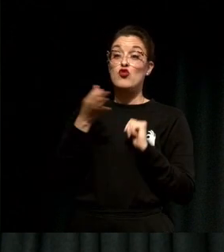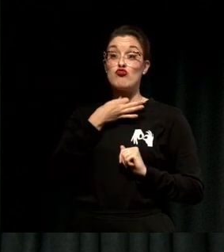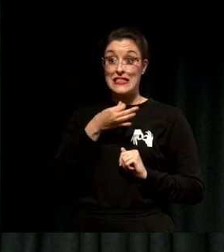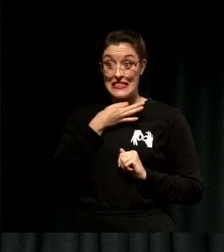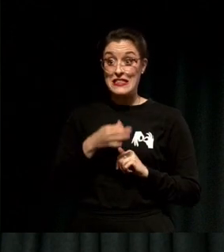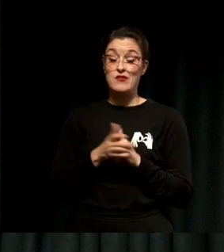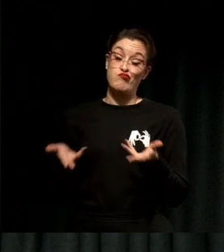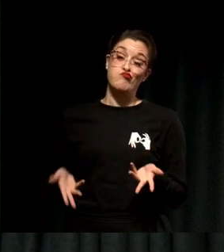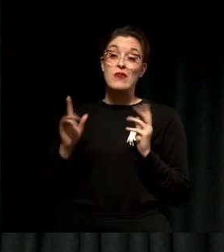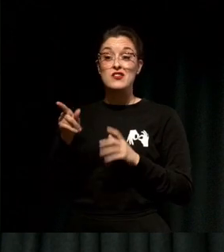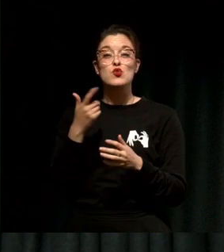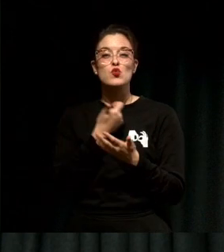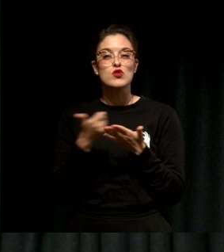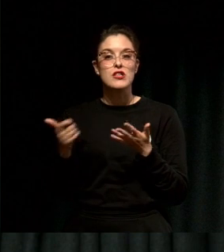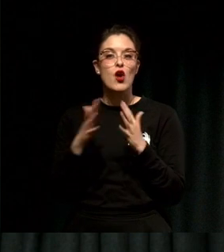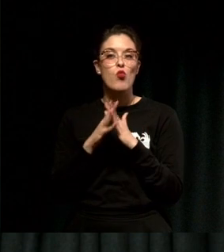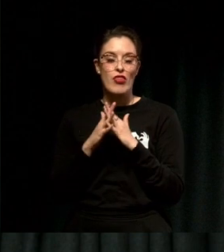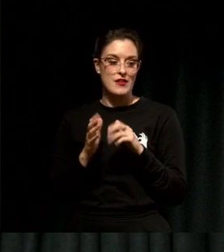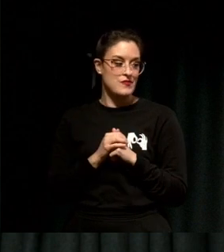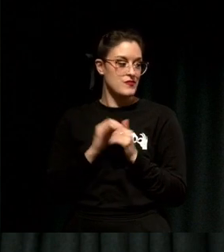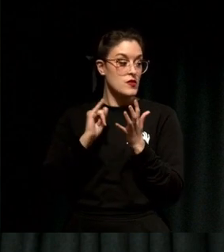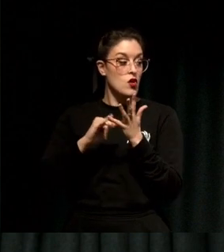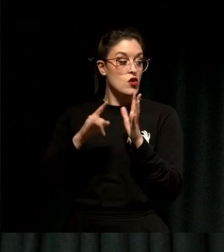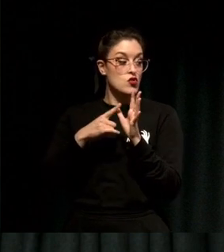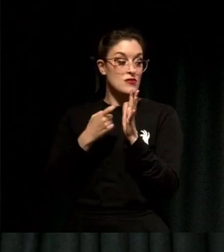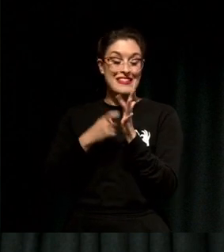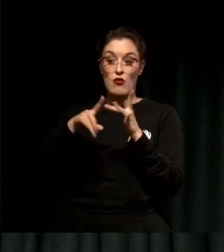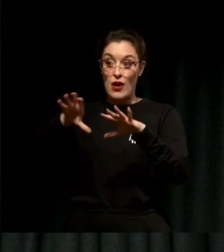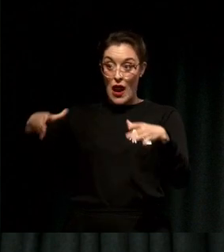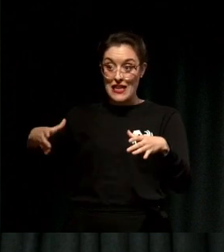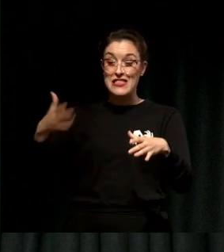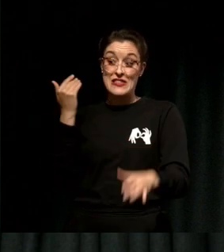As I mentioned SAARI Collective is just turned two and you know what's a good story about